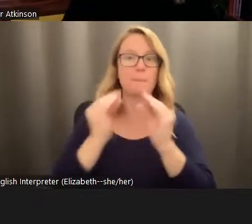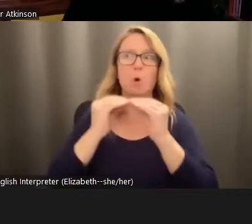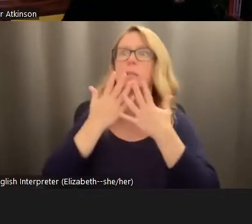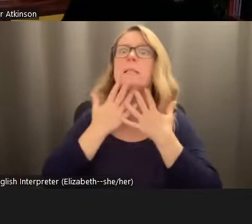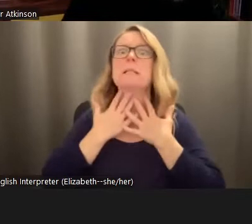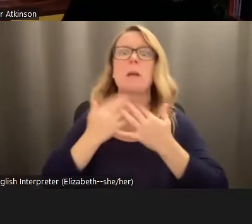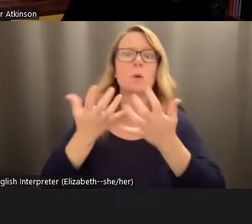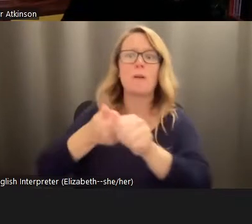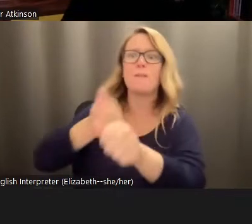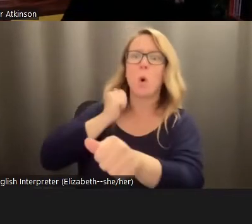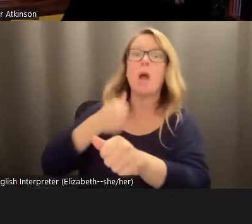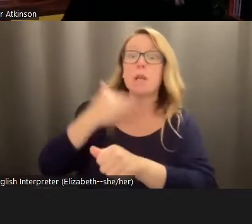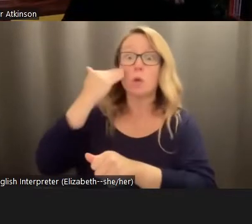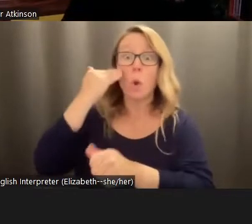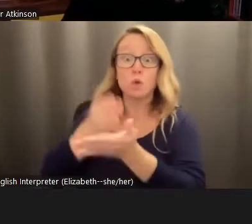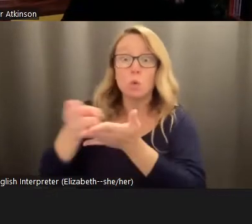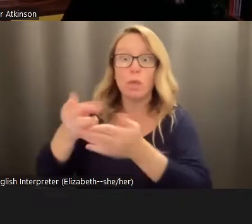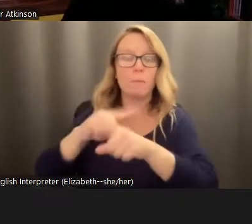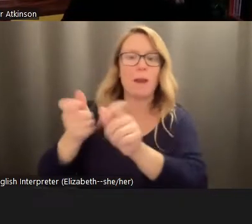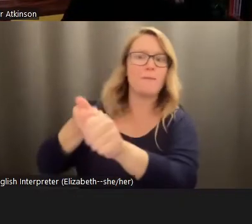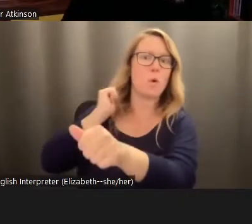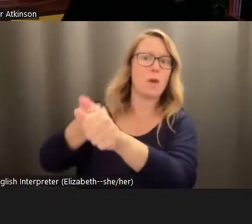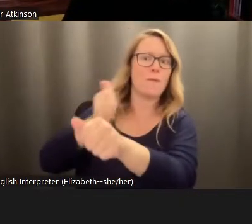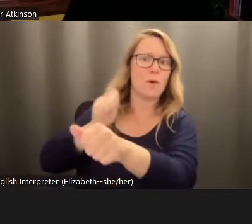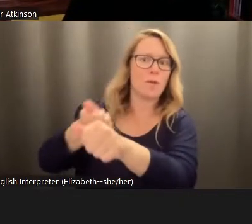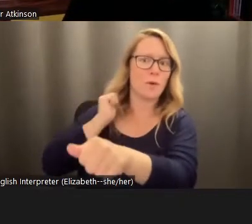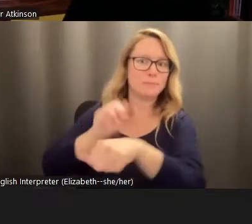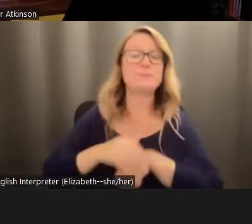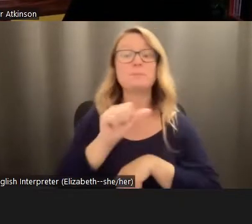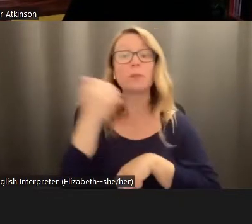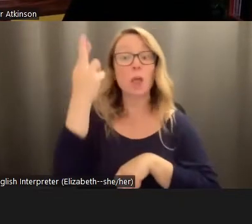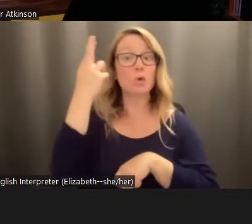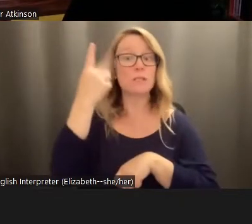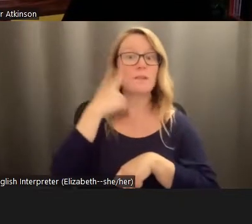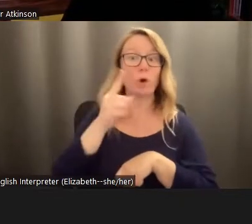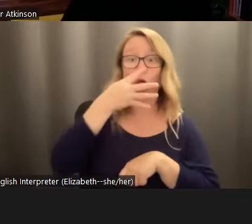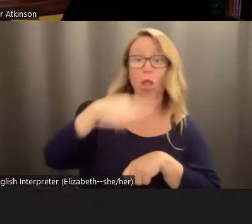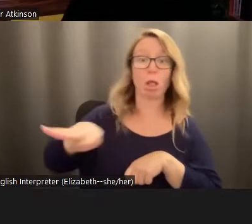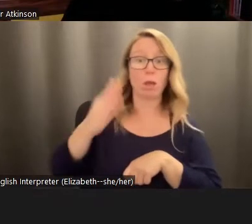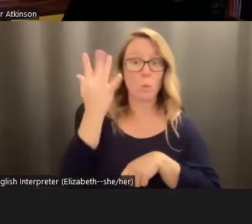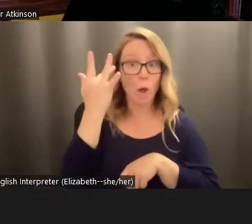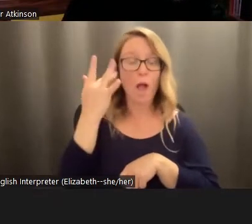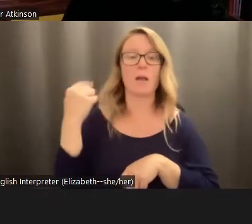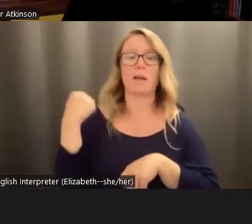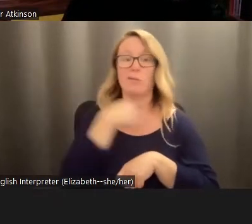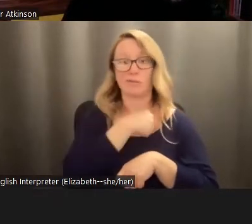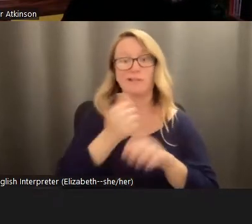what we know is true. And then I think the other reason for that neglect is that we have primarily treated the climate